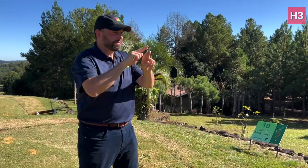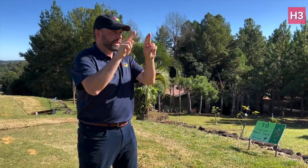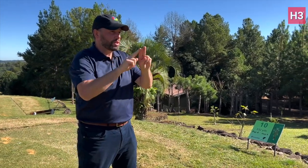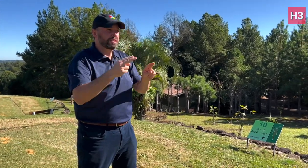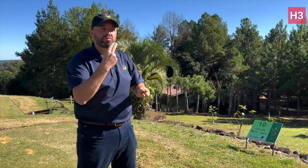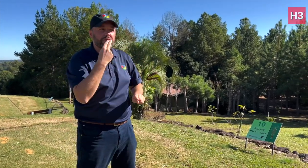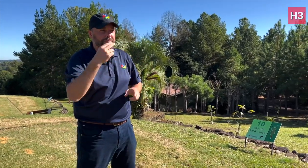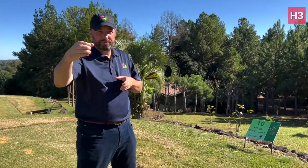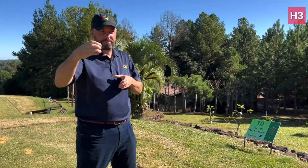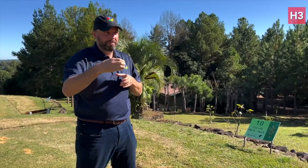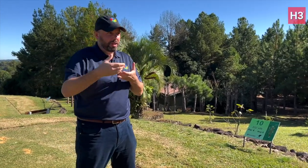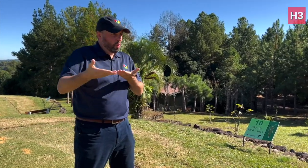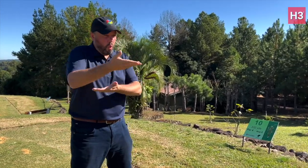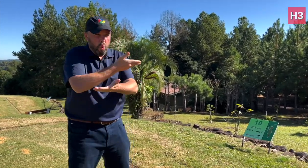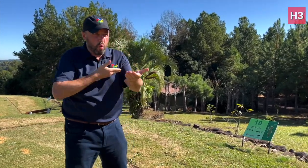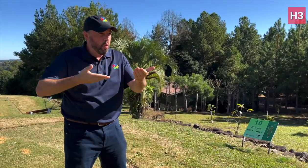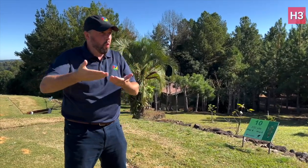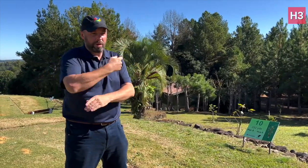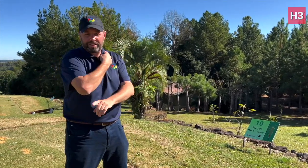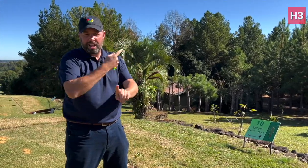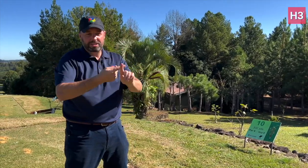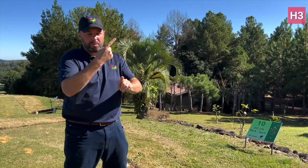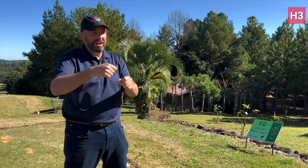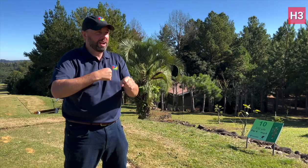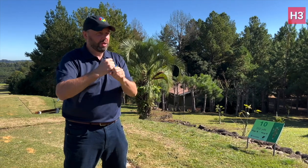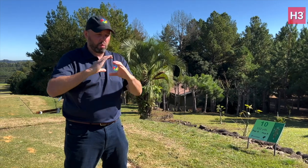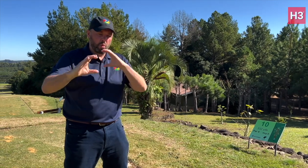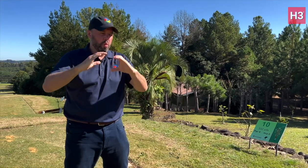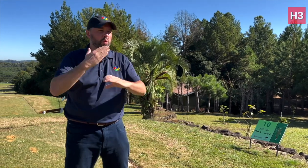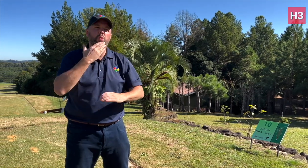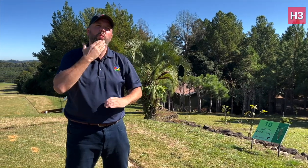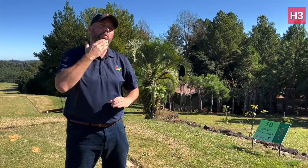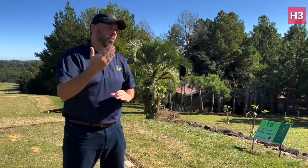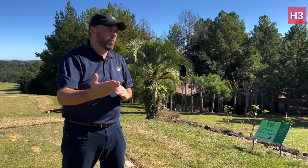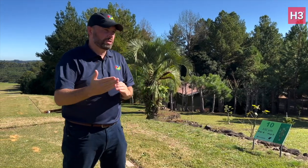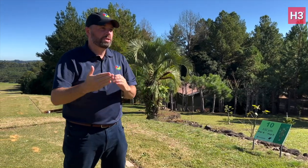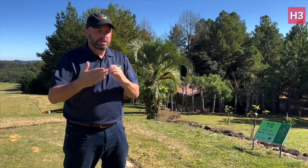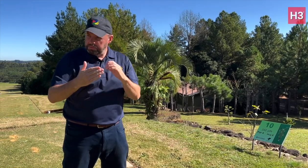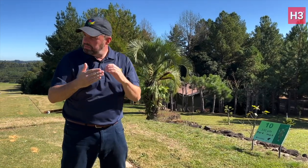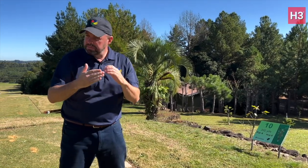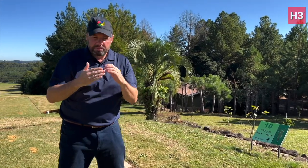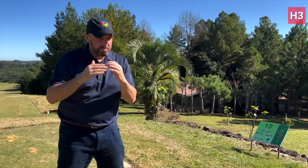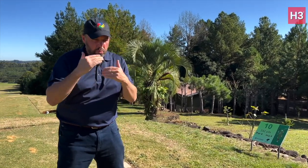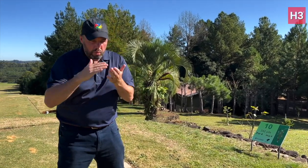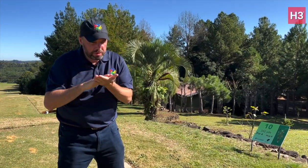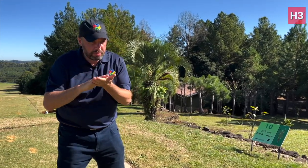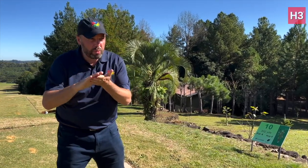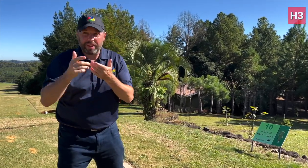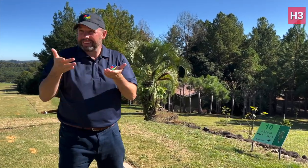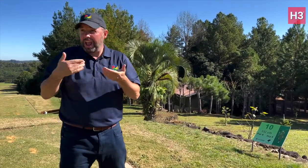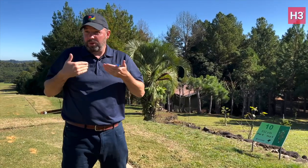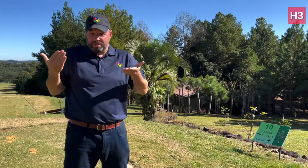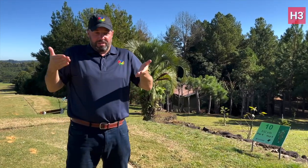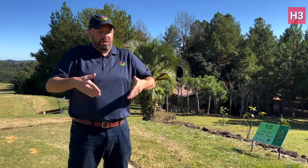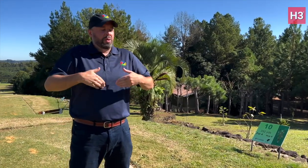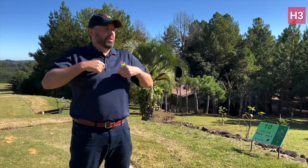The Brazilian golf program and team here are very solid and impressive. In fact, the entire program went